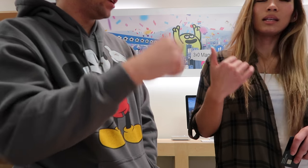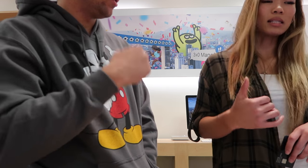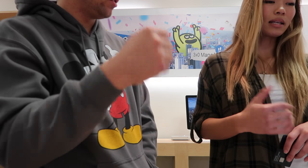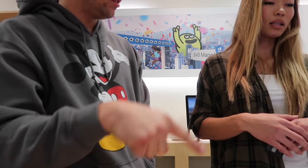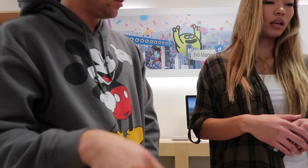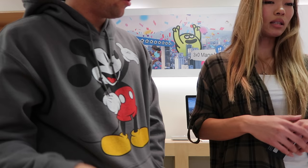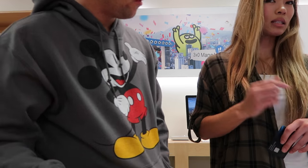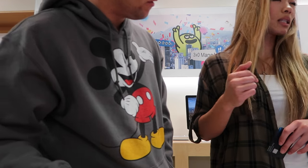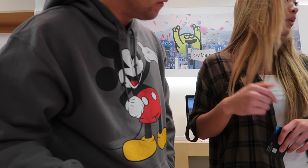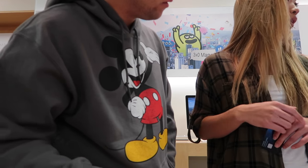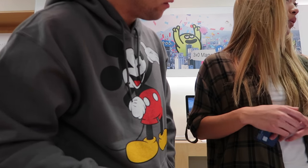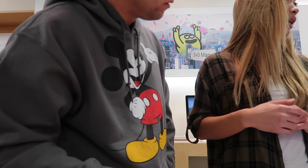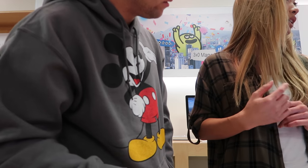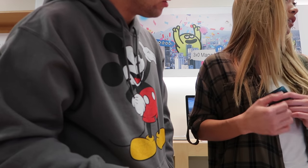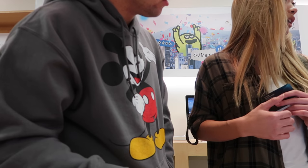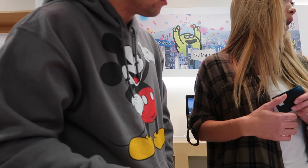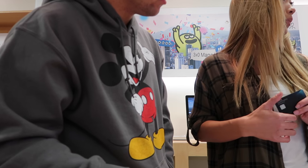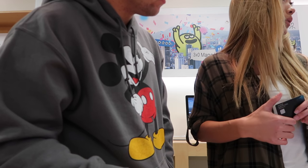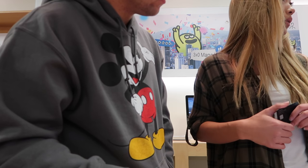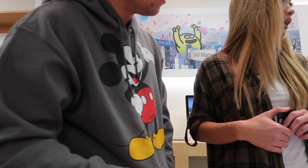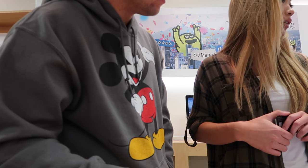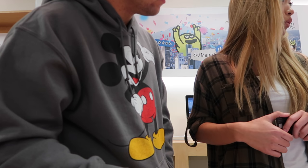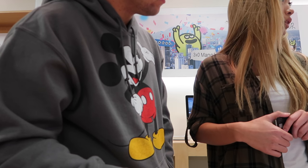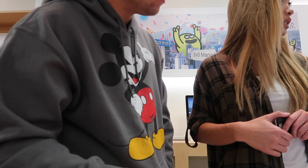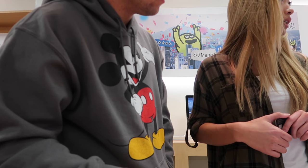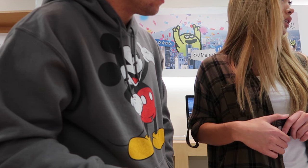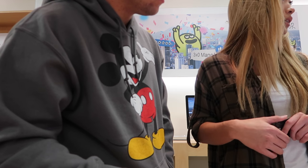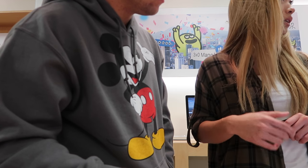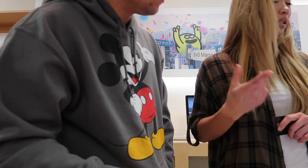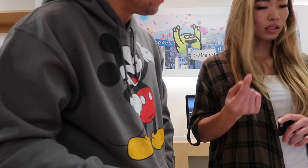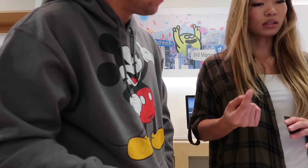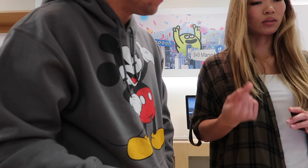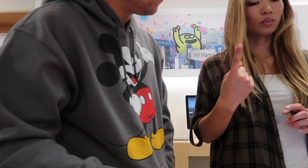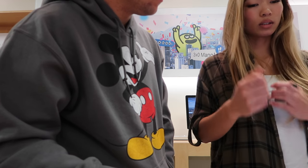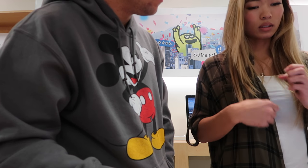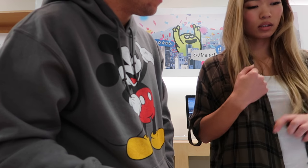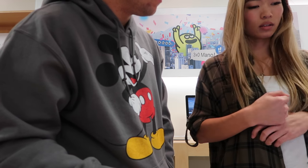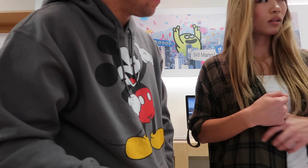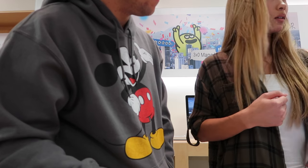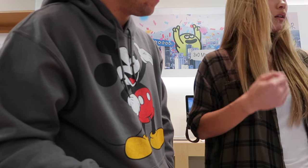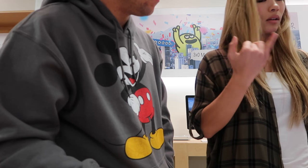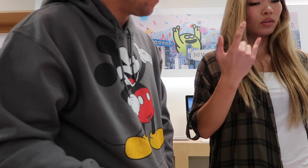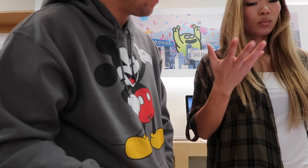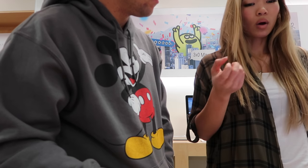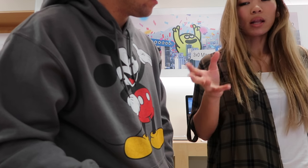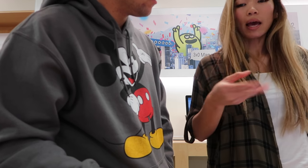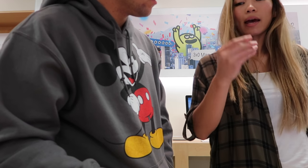He's asking, does this come with the one year apple care warranty? Genius: Yes, it does come with a one year warranty Genius: If you want to add apple care you can.